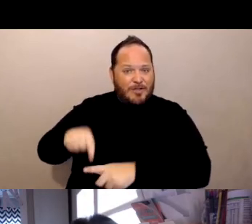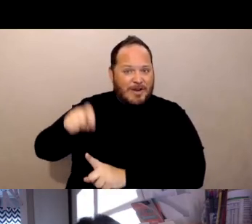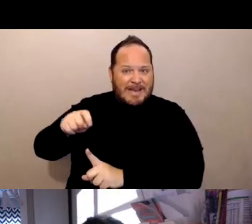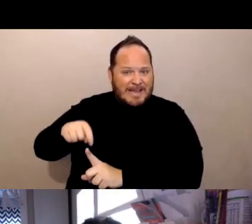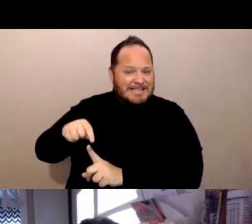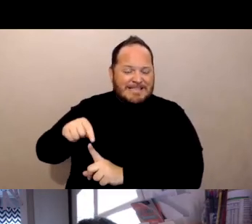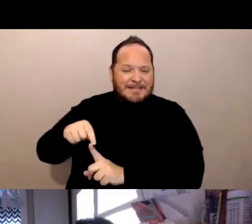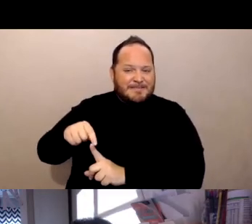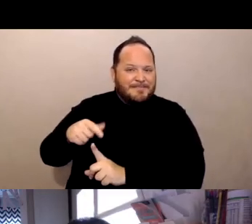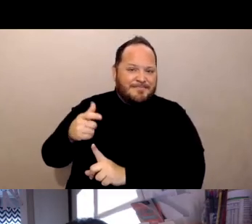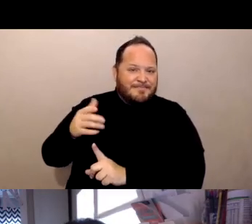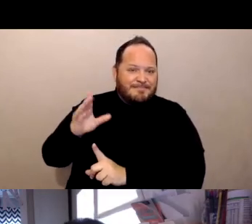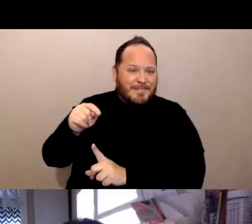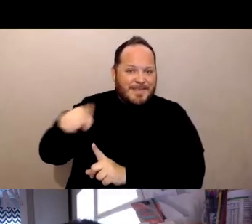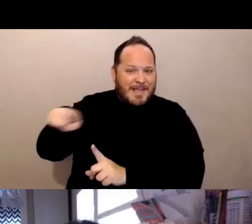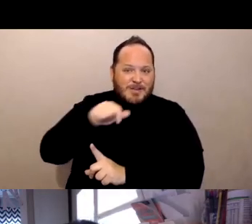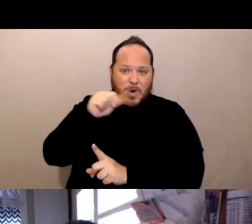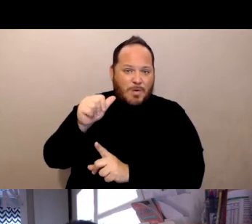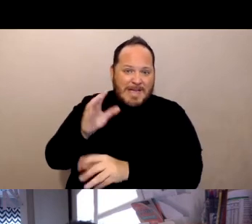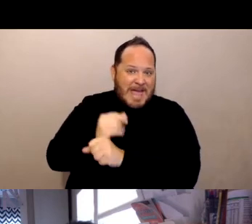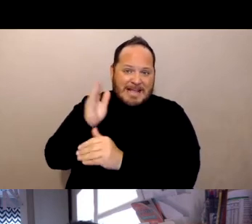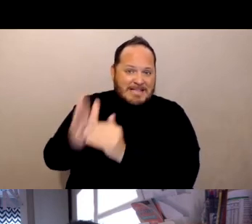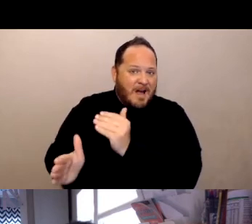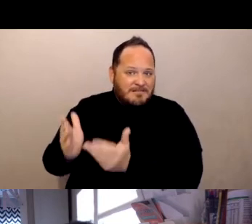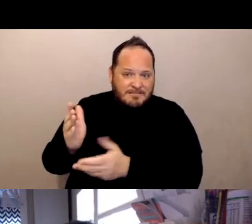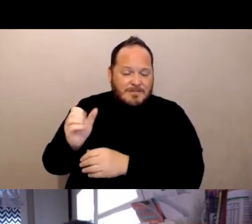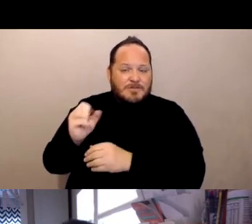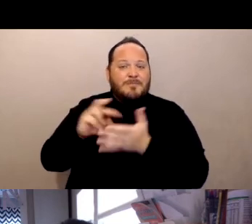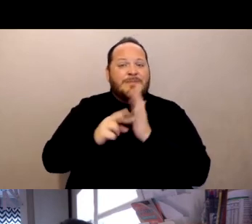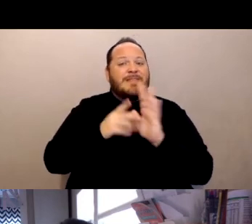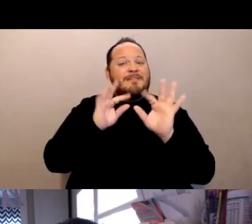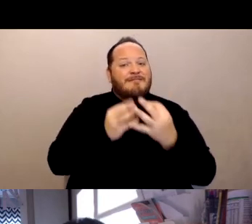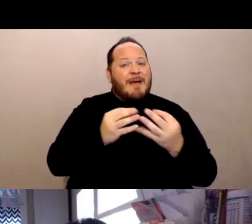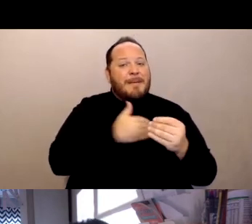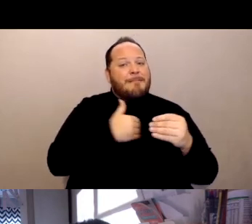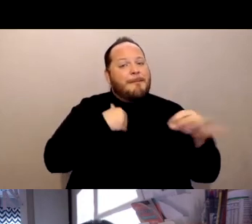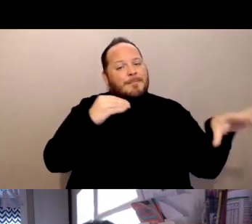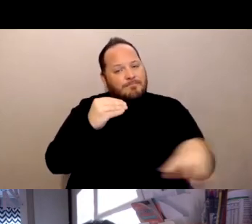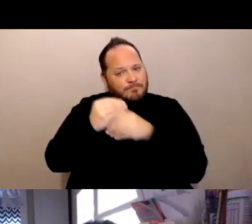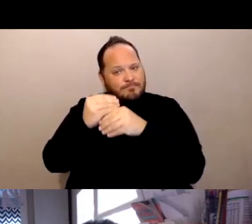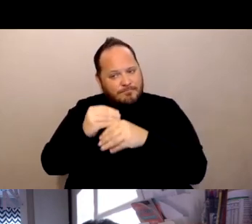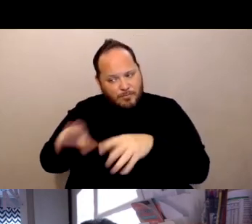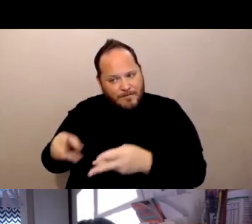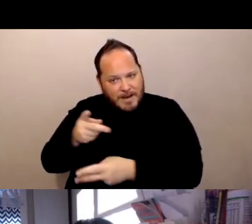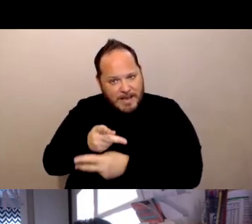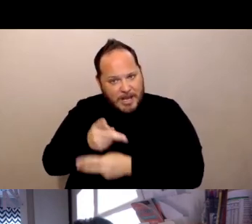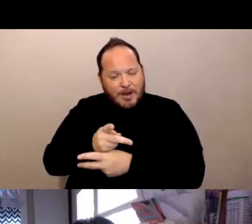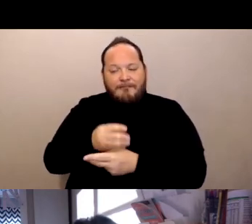they just don't get it done in a lot of cases, so the family members supplement that care. You know, they're providing feeding assistance to residents.